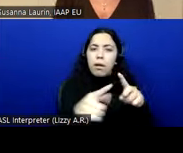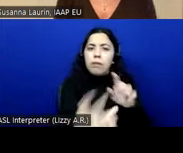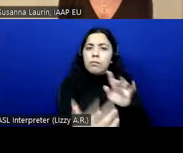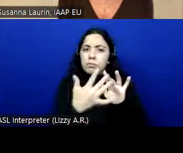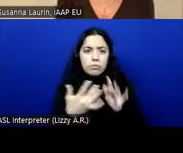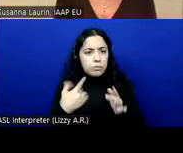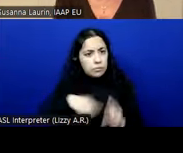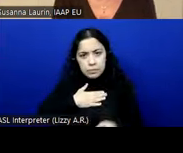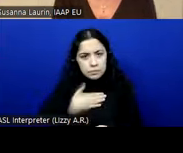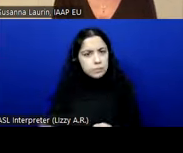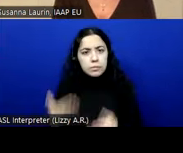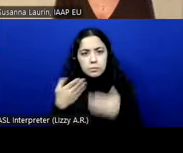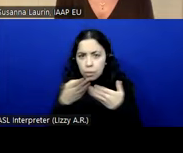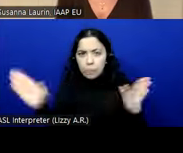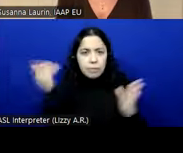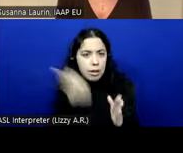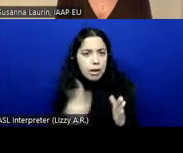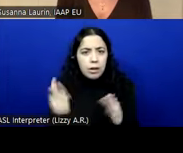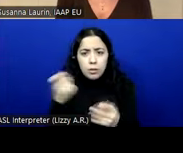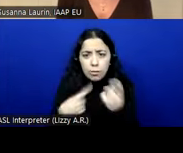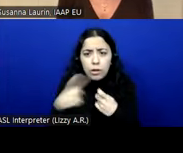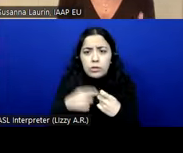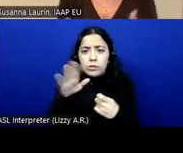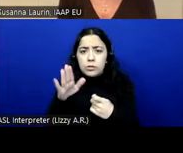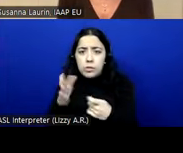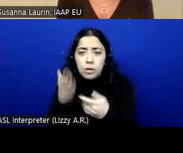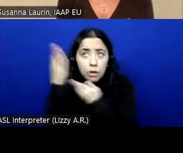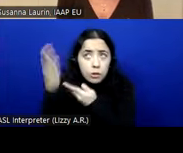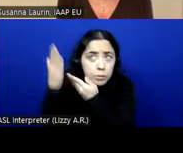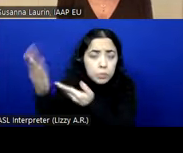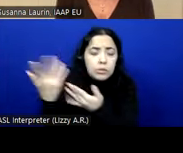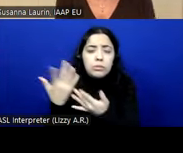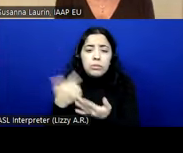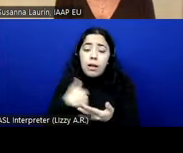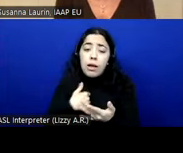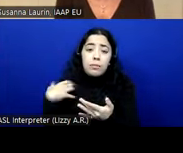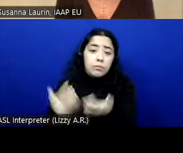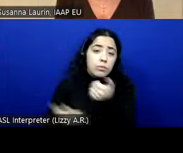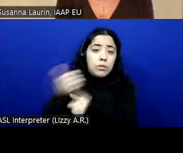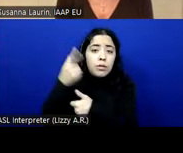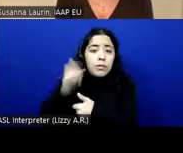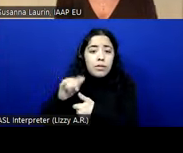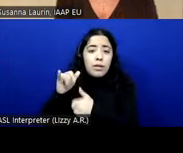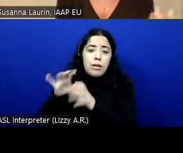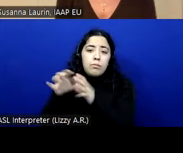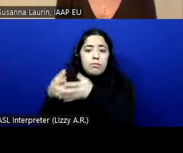any questions or contributions or anything. I'm currently the Chair of the Joint Working Group. If